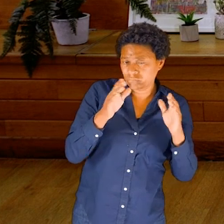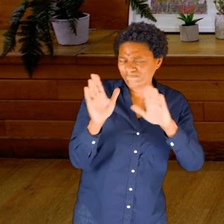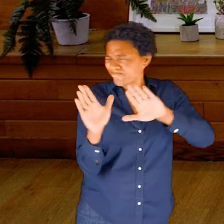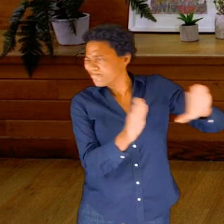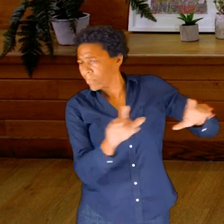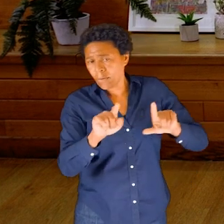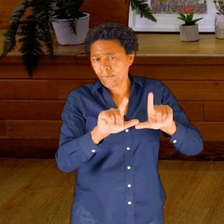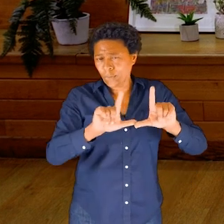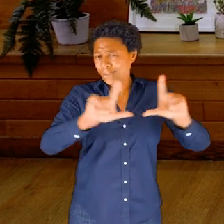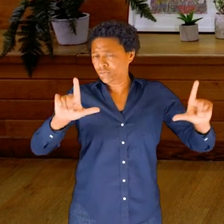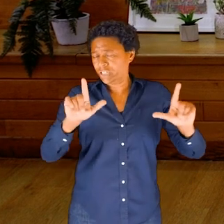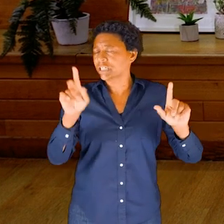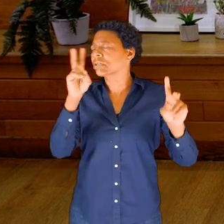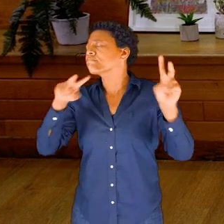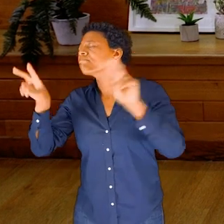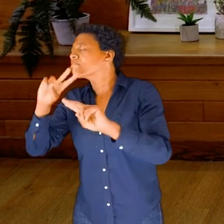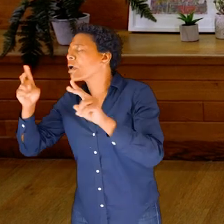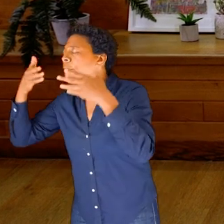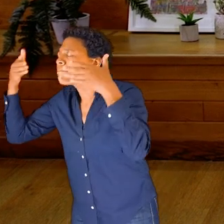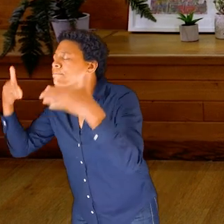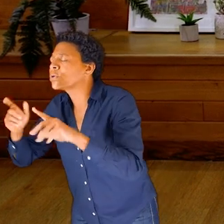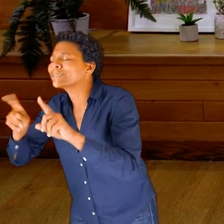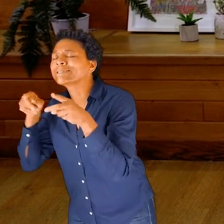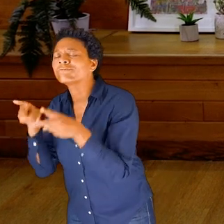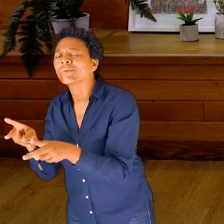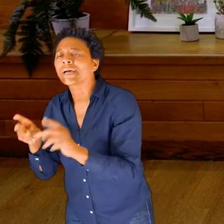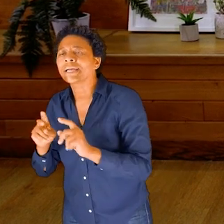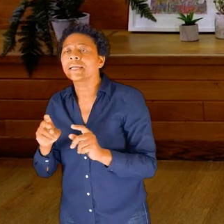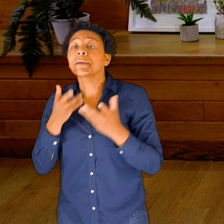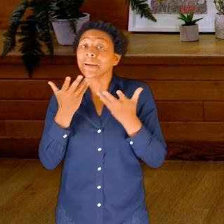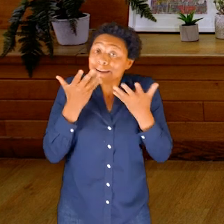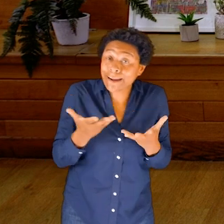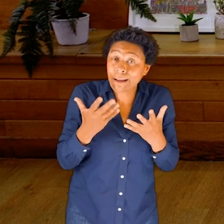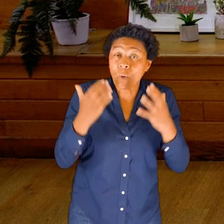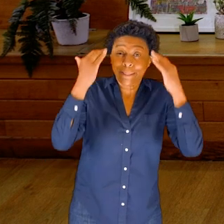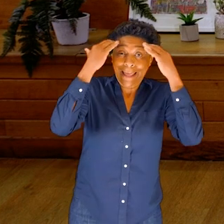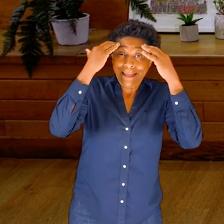And begin to shift the head in different directions, different